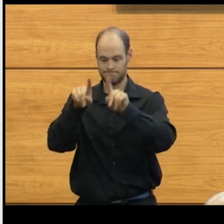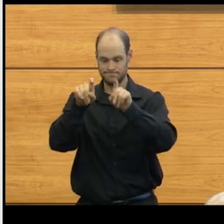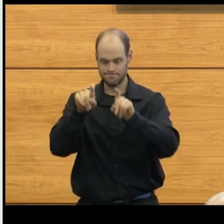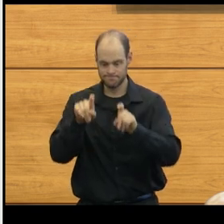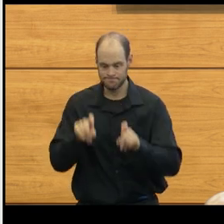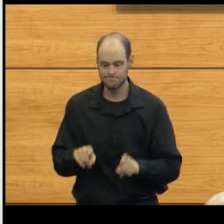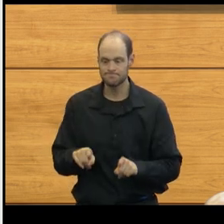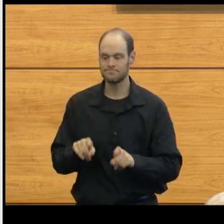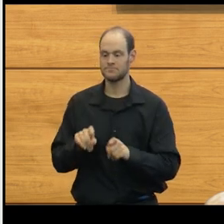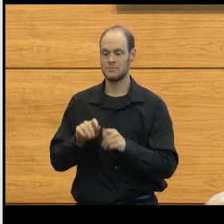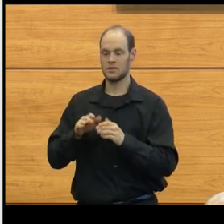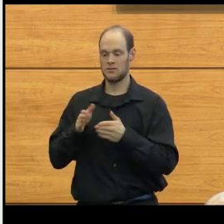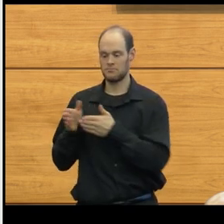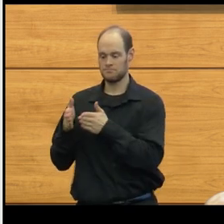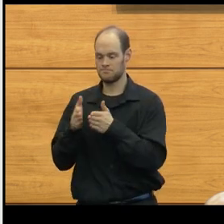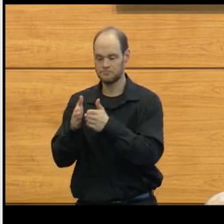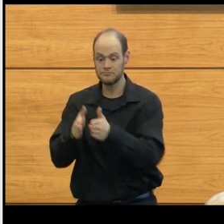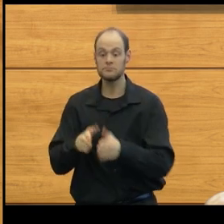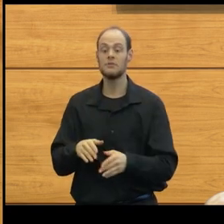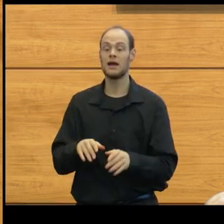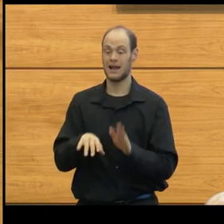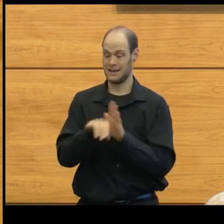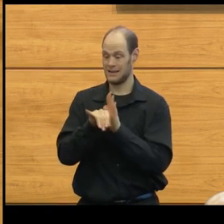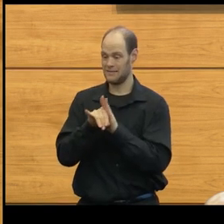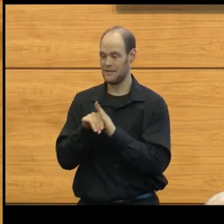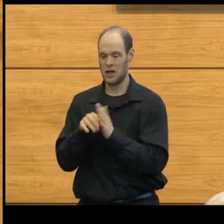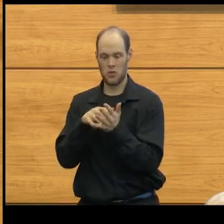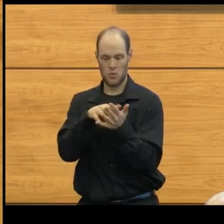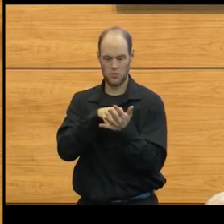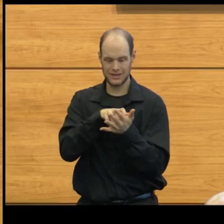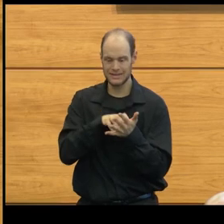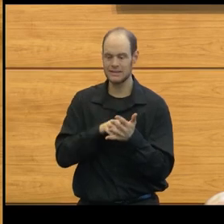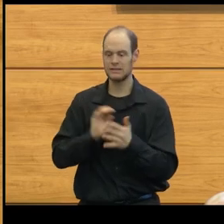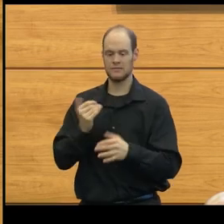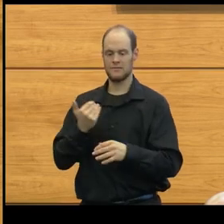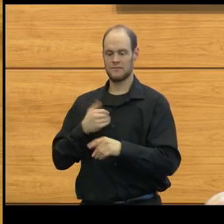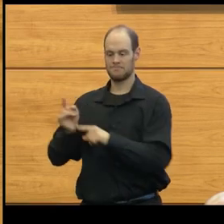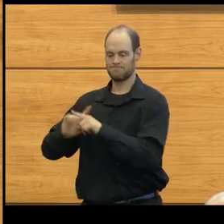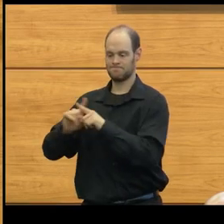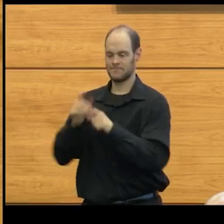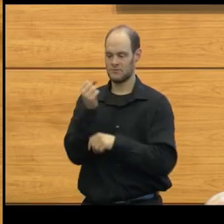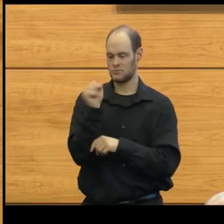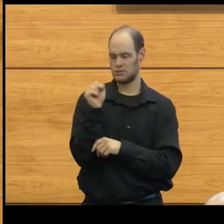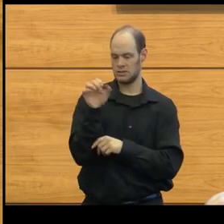to test the pathways, and to identify the vulnerabilities of our various resistant cells.